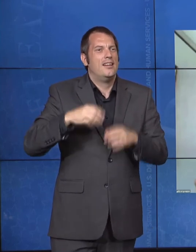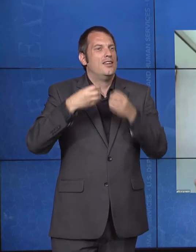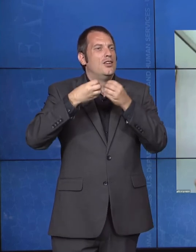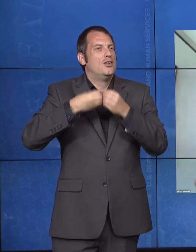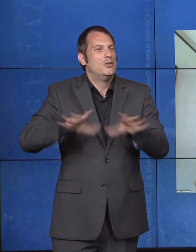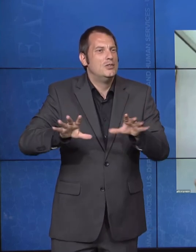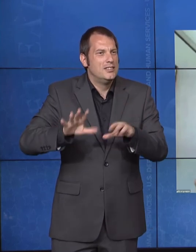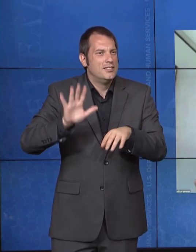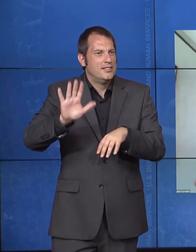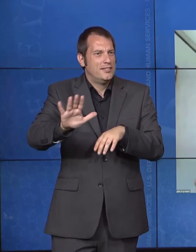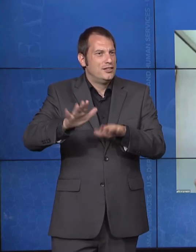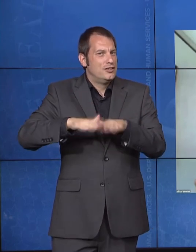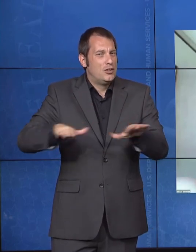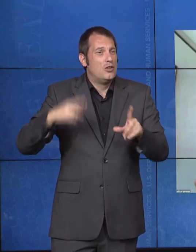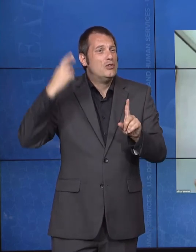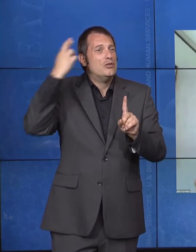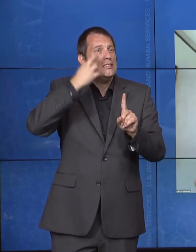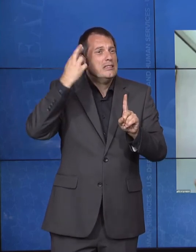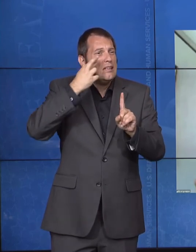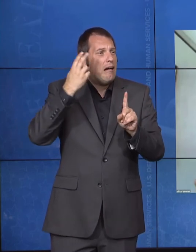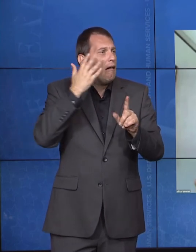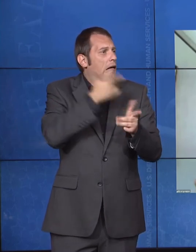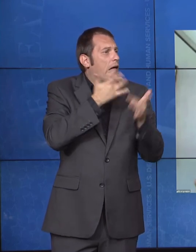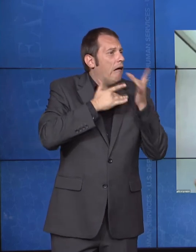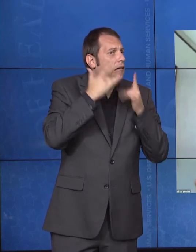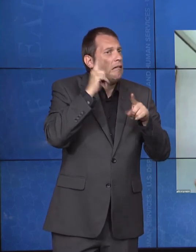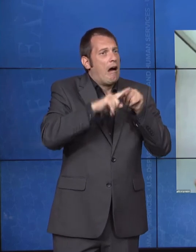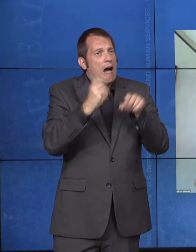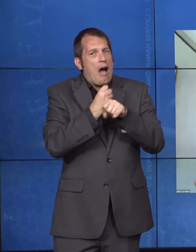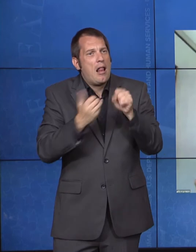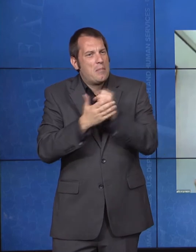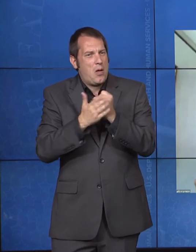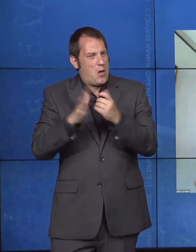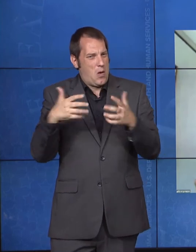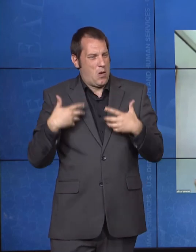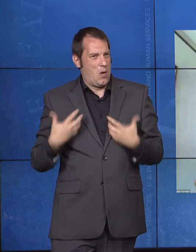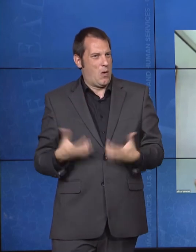disability. And that rolls into the public and private education systems. We'll provide